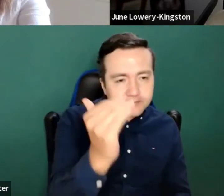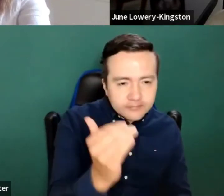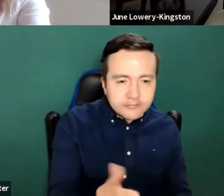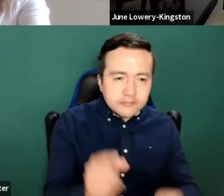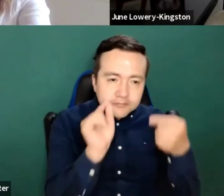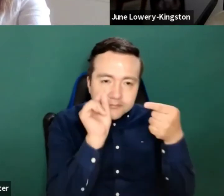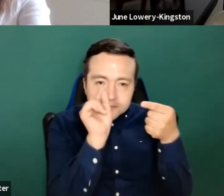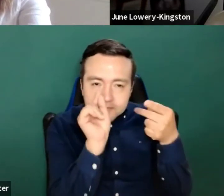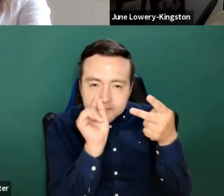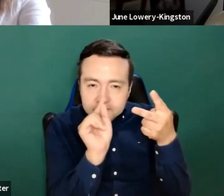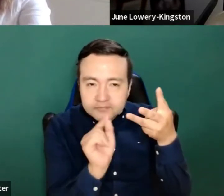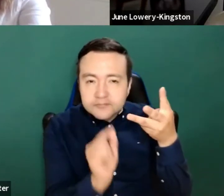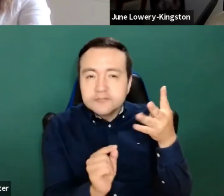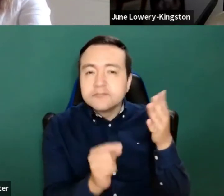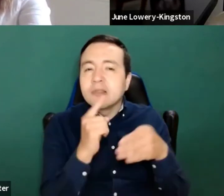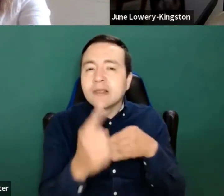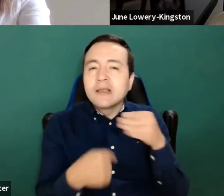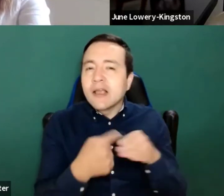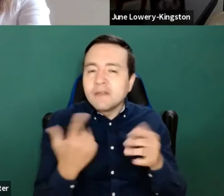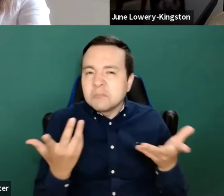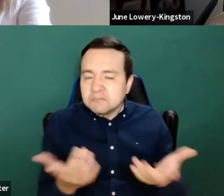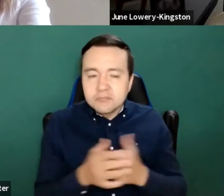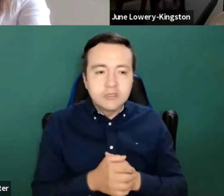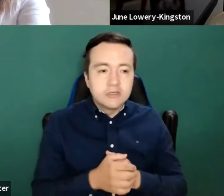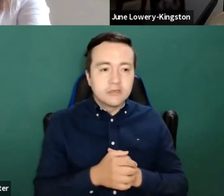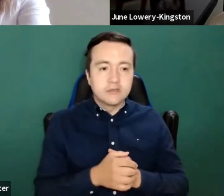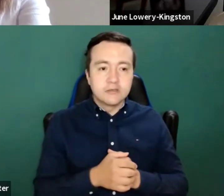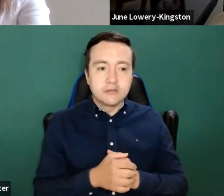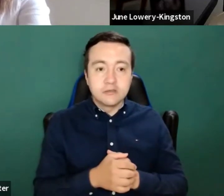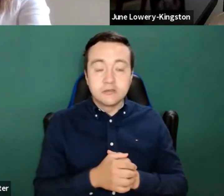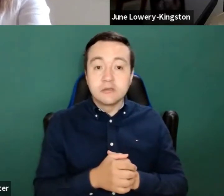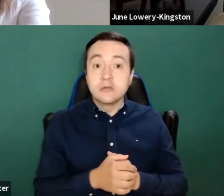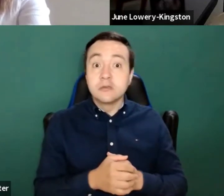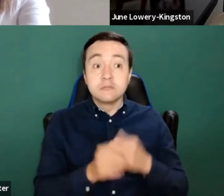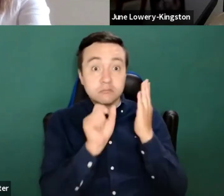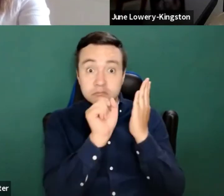In terms of the popularity of the the survey showed here in blue, that the easy Reading